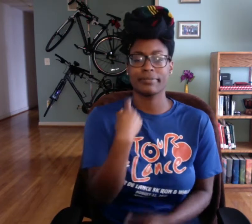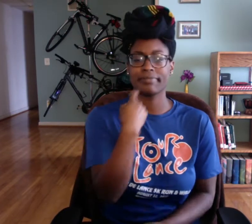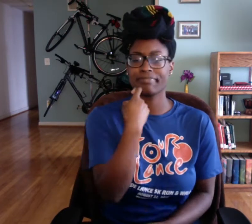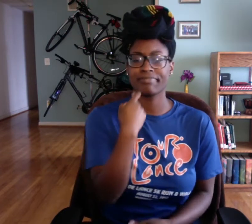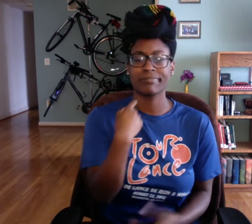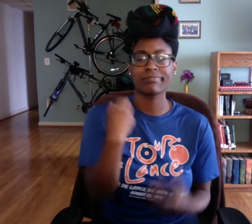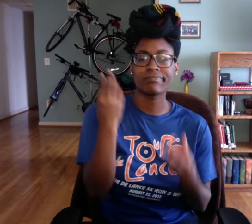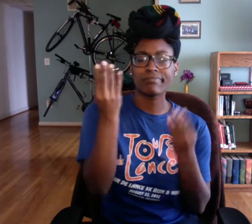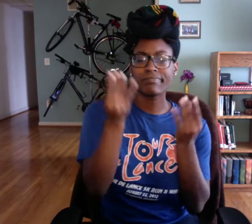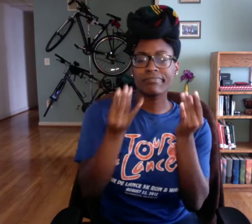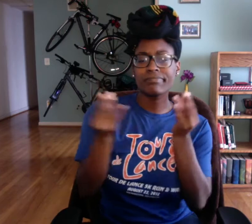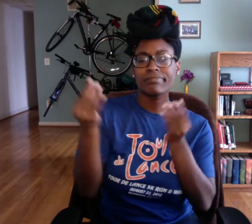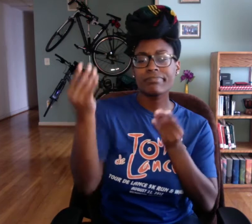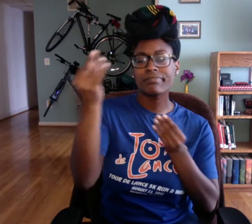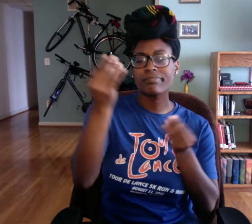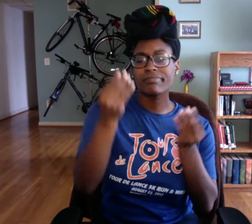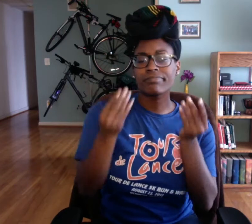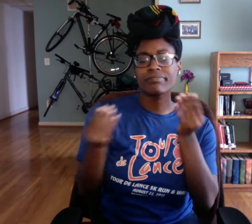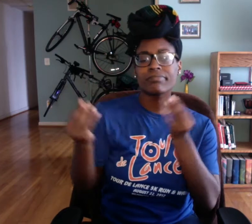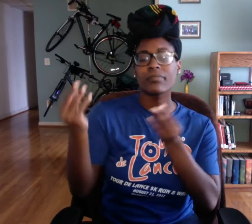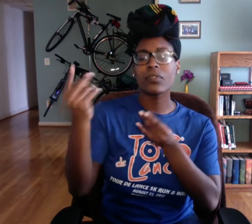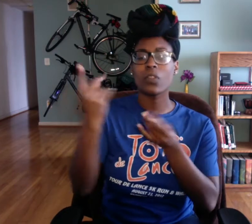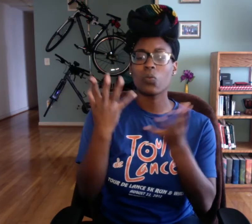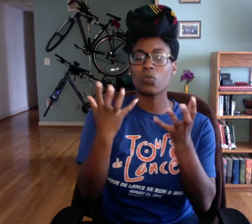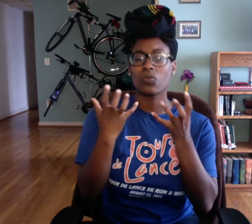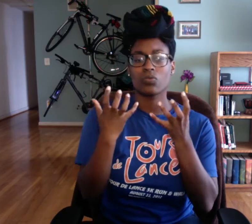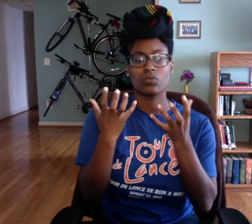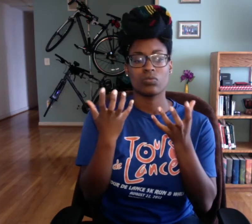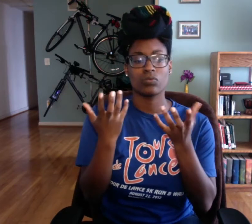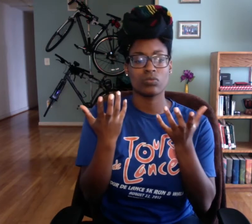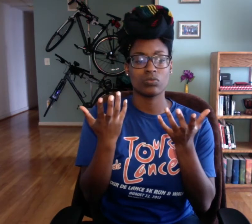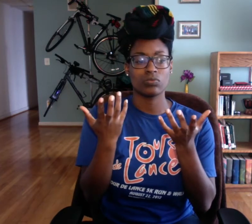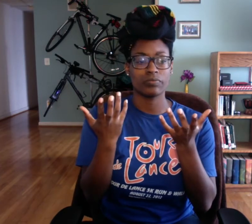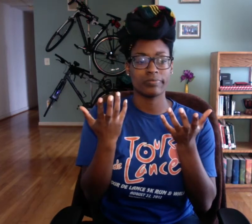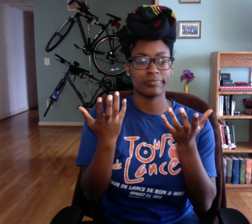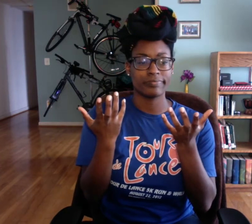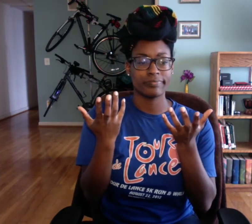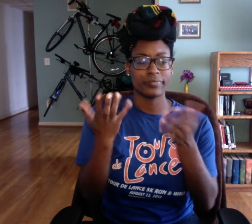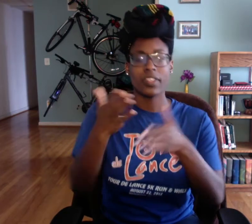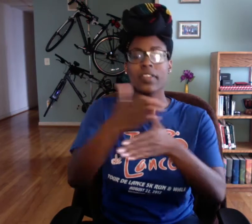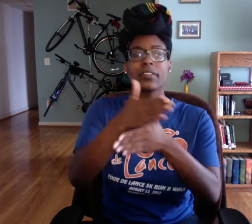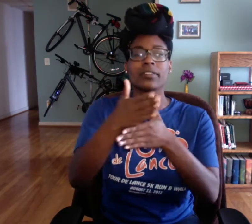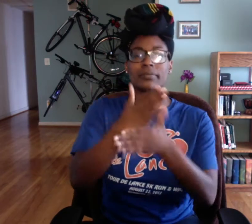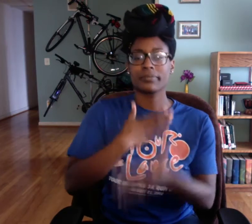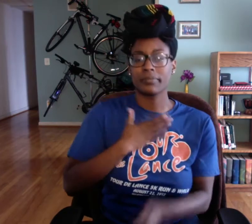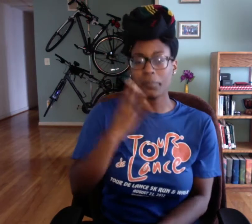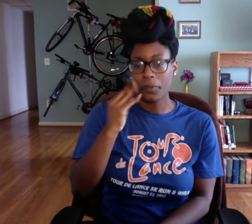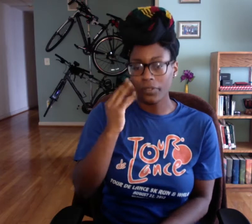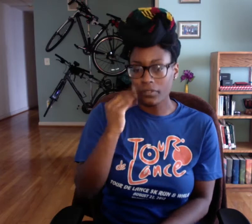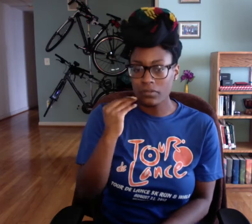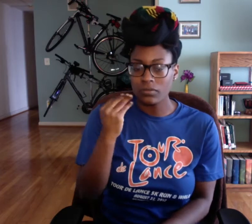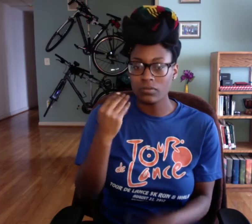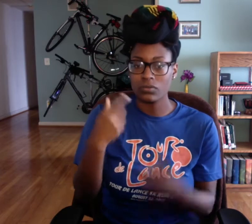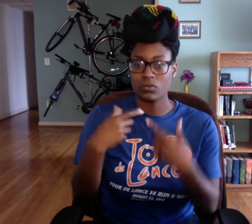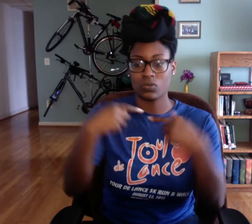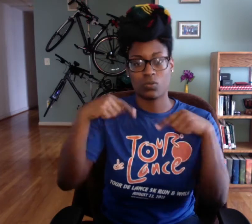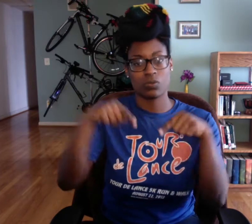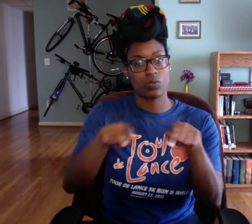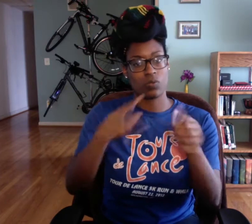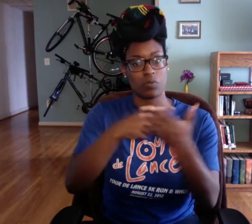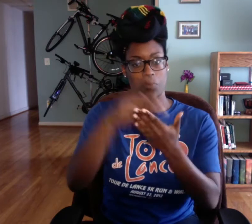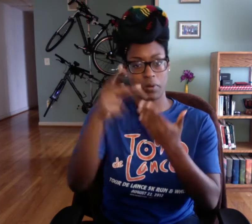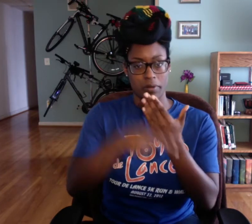I was just thinking about things that I want to, that I want to share my experience during